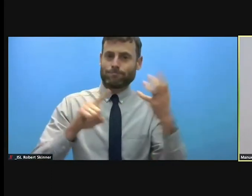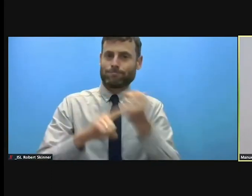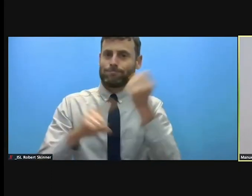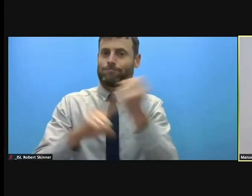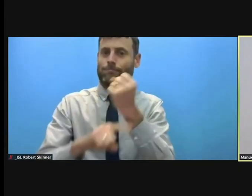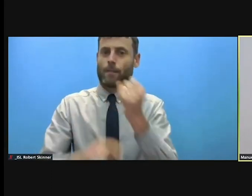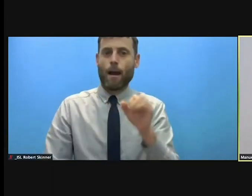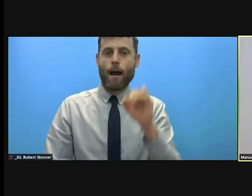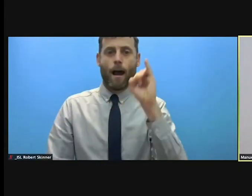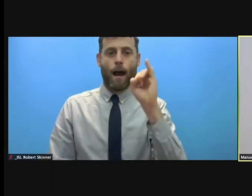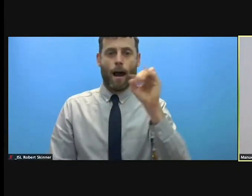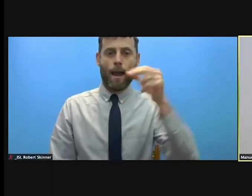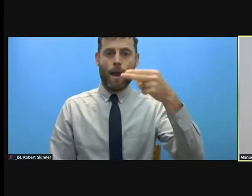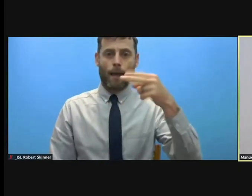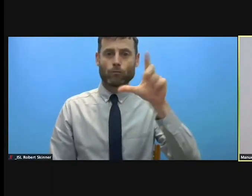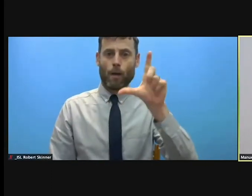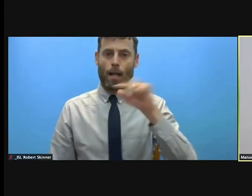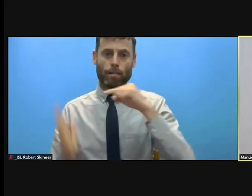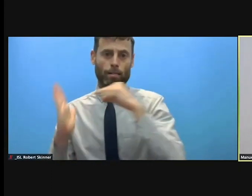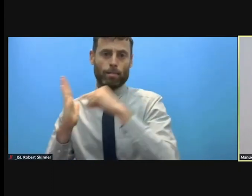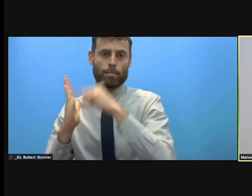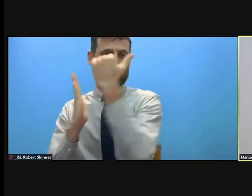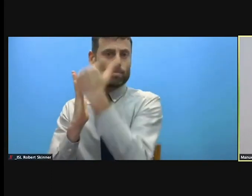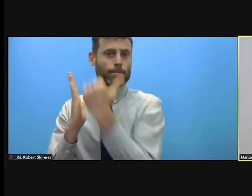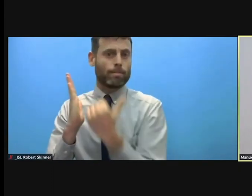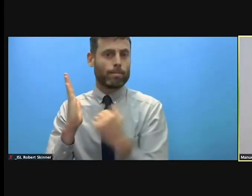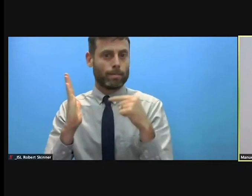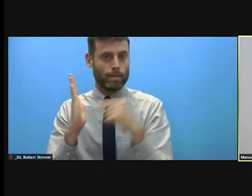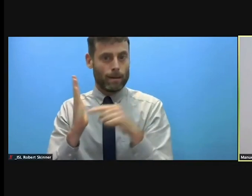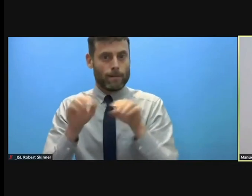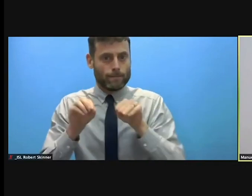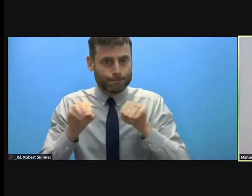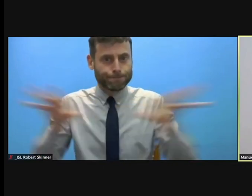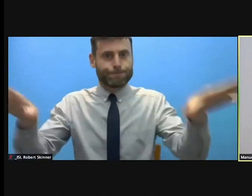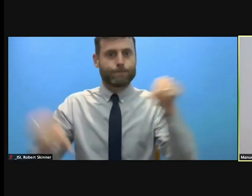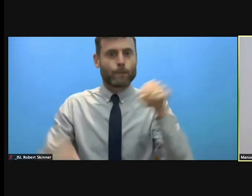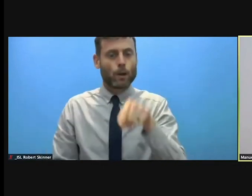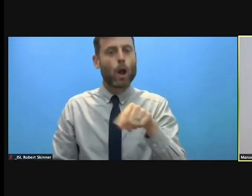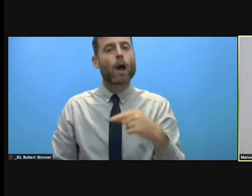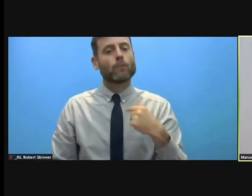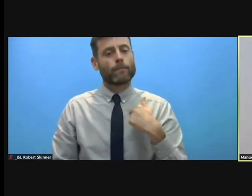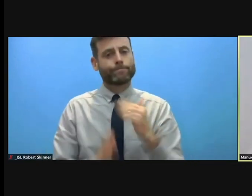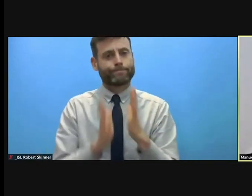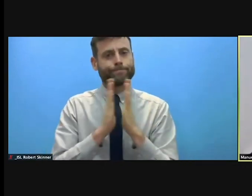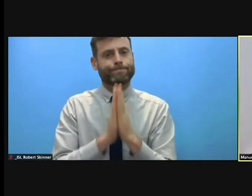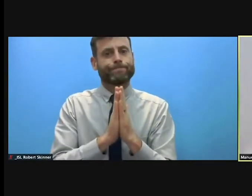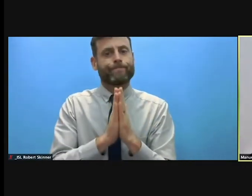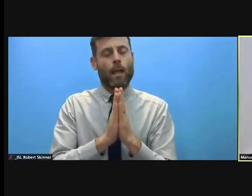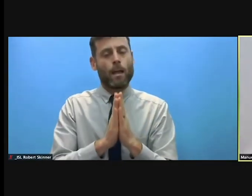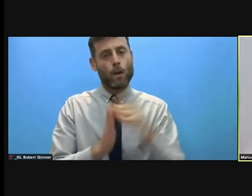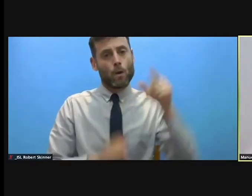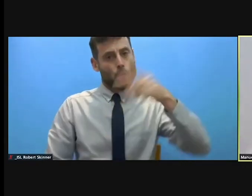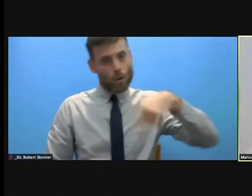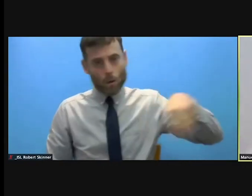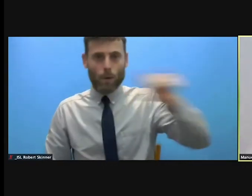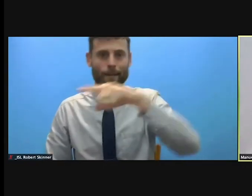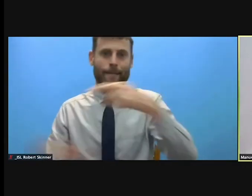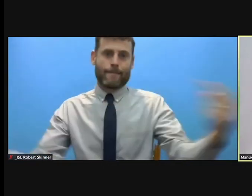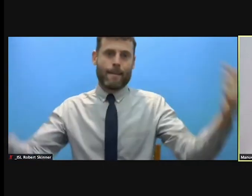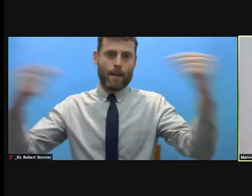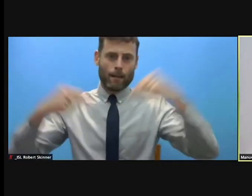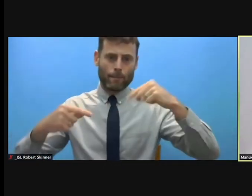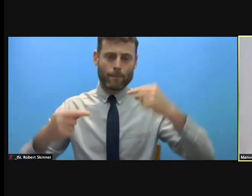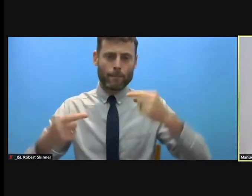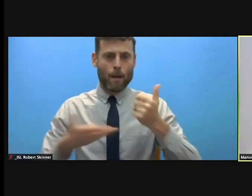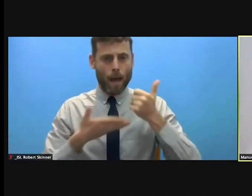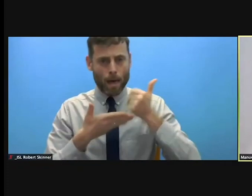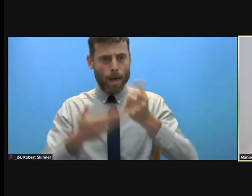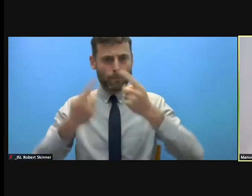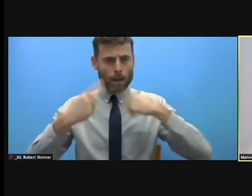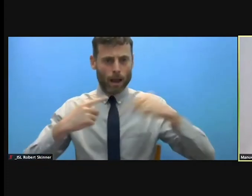on you all to come together and to drive this discussion forward, particularly an innovative